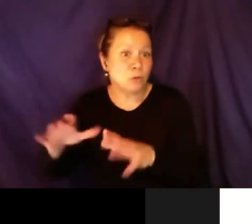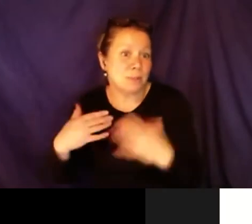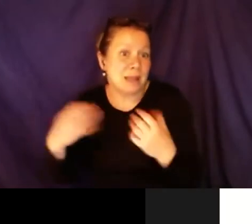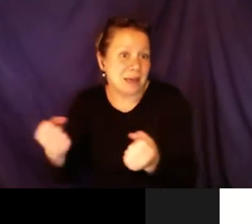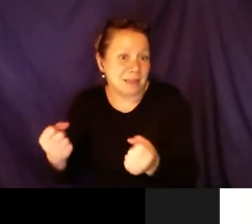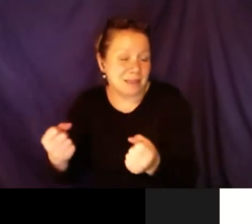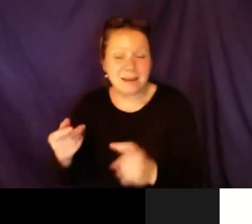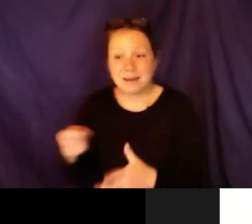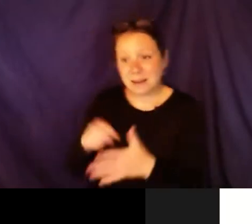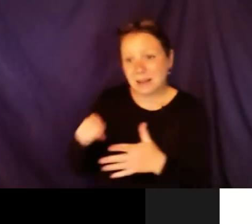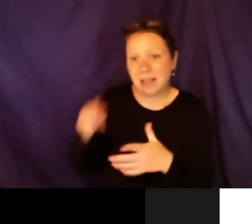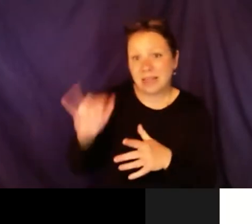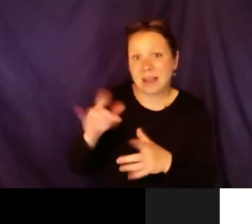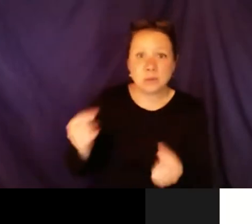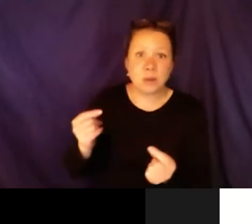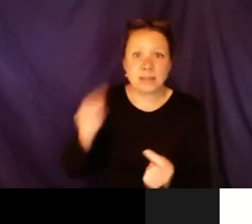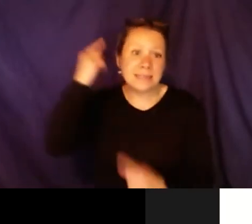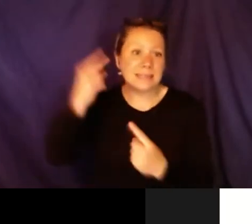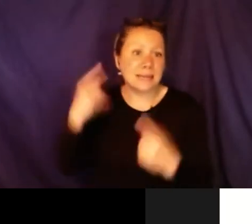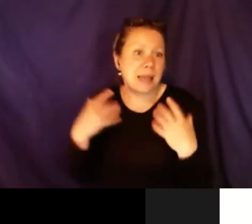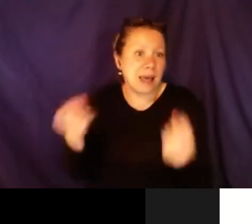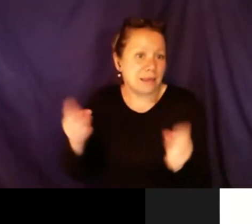hletics all of the time. I am learning an